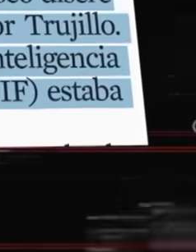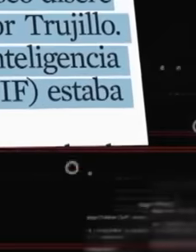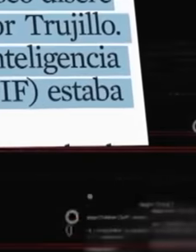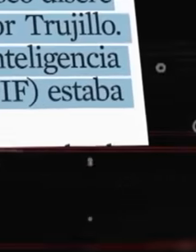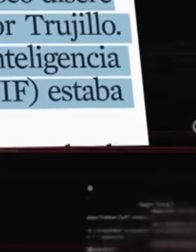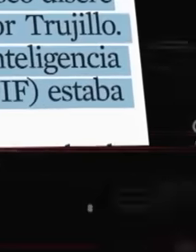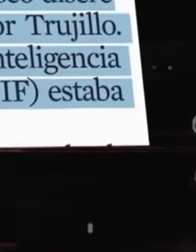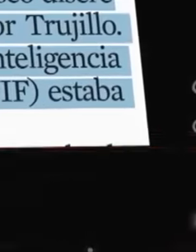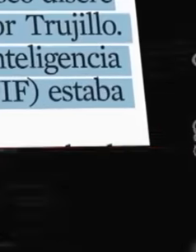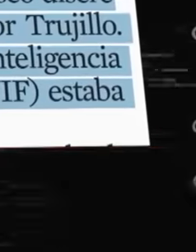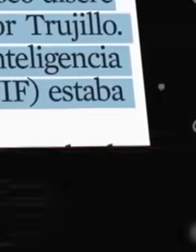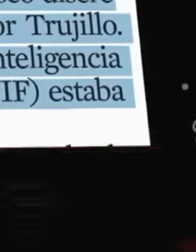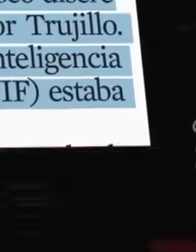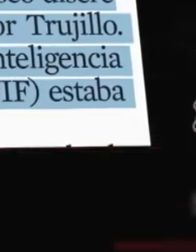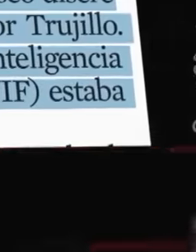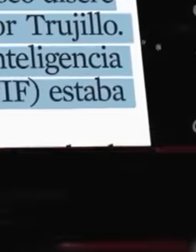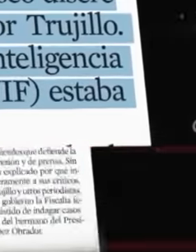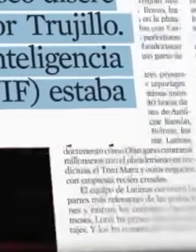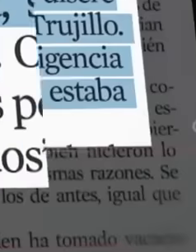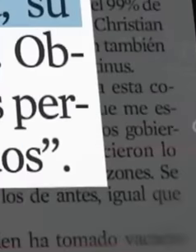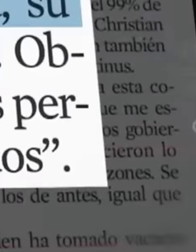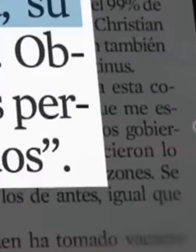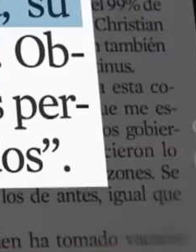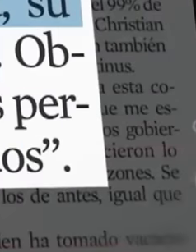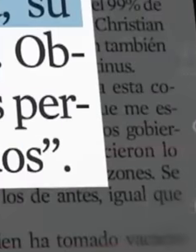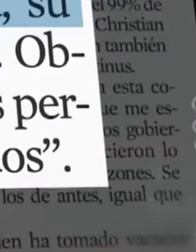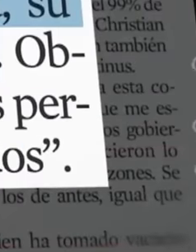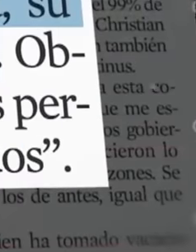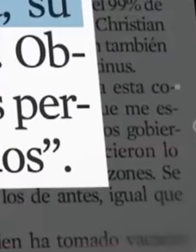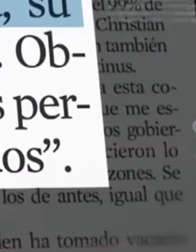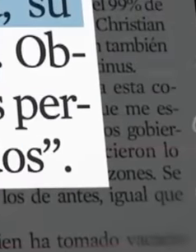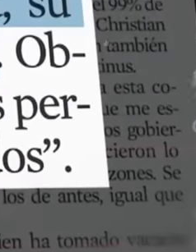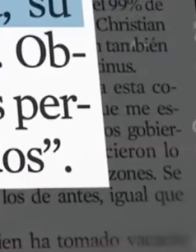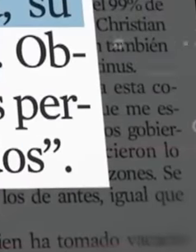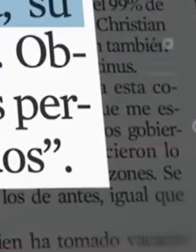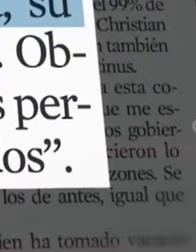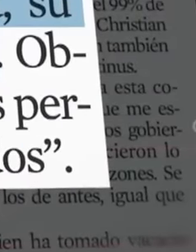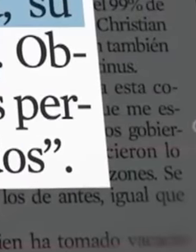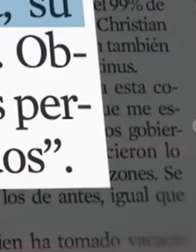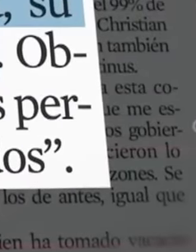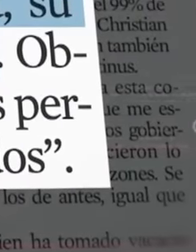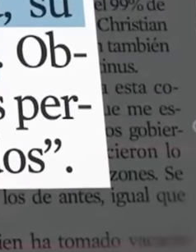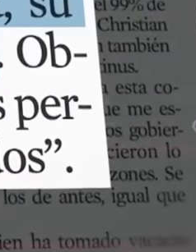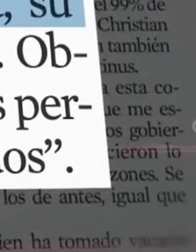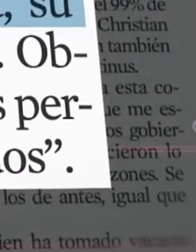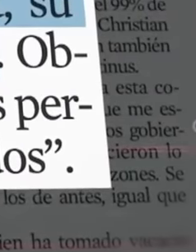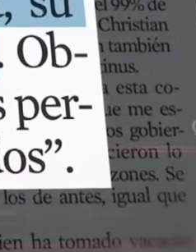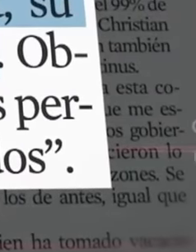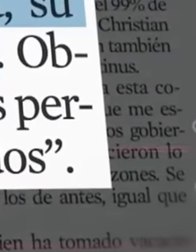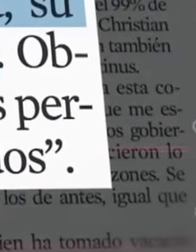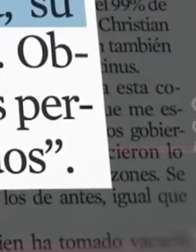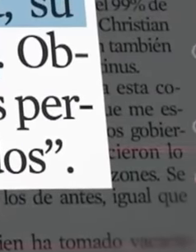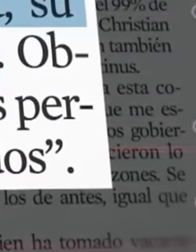tell him that the UIF was investigating only the column claims without any support that the Ministry of